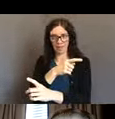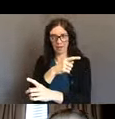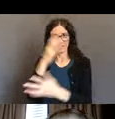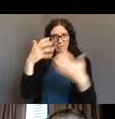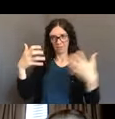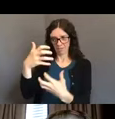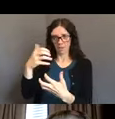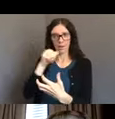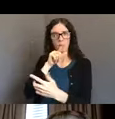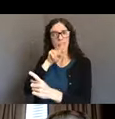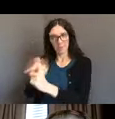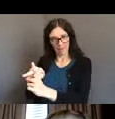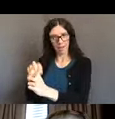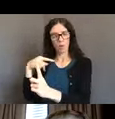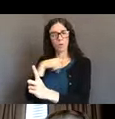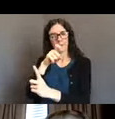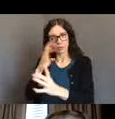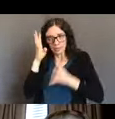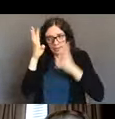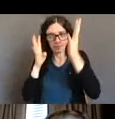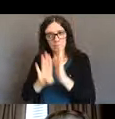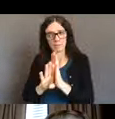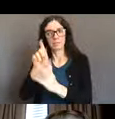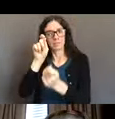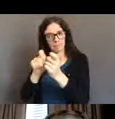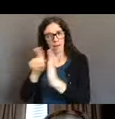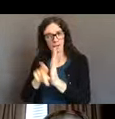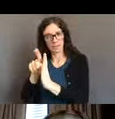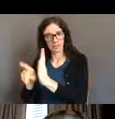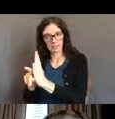and that's where we are at today. So we are here to share our lessons learned,